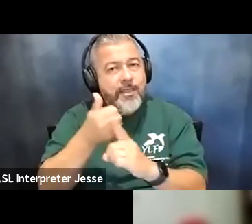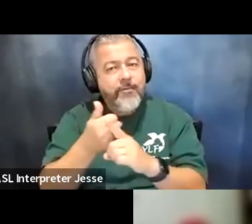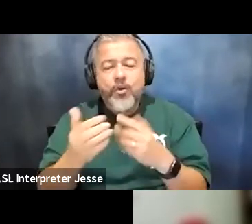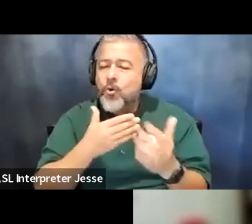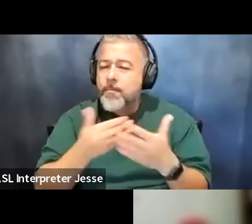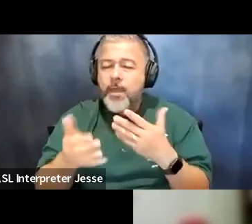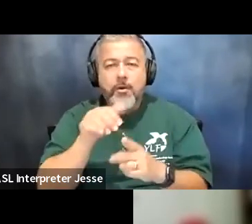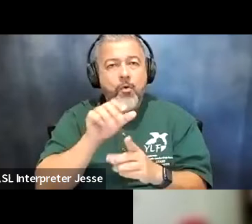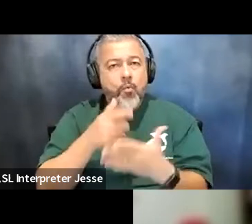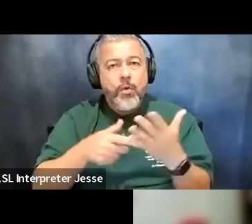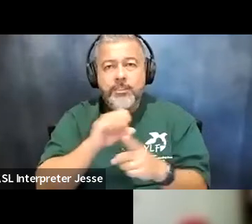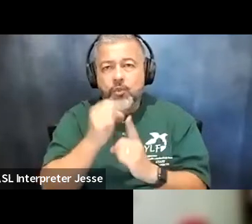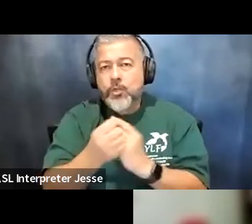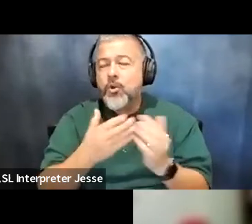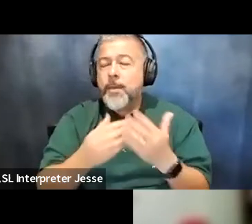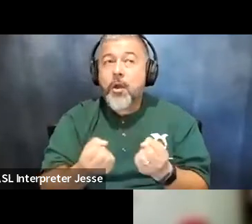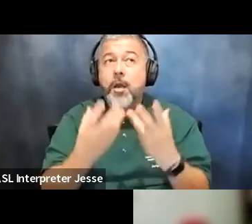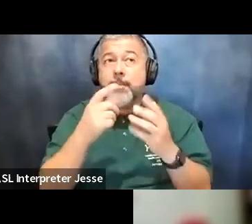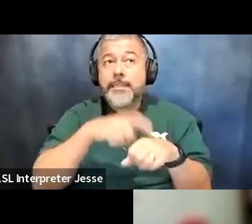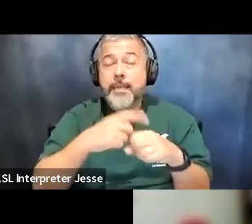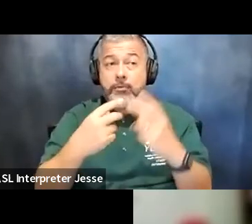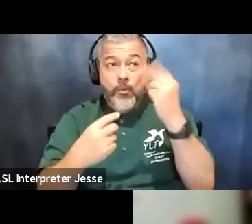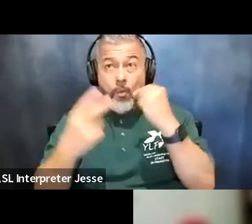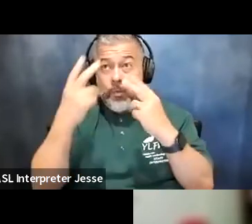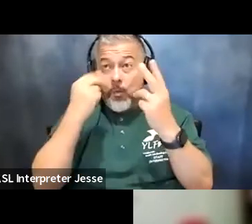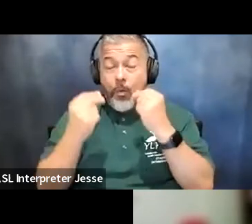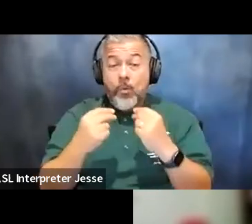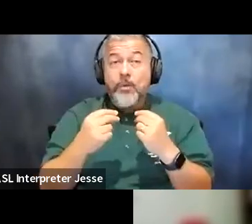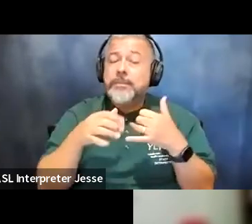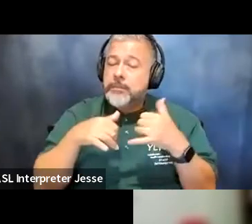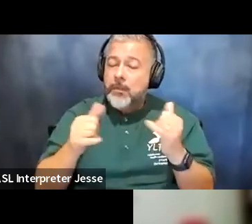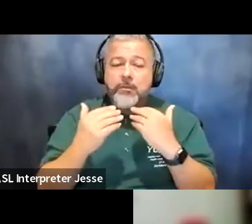matter how many times you've been turned away that's usually the advice i give that's great